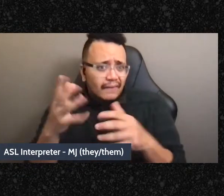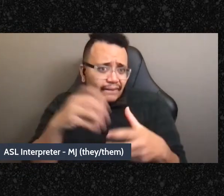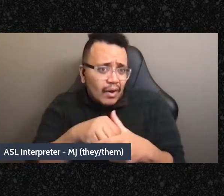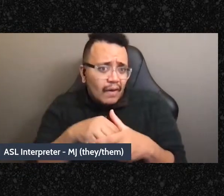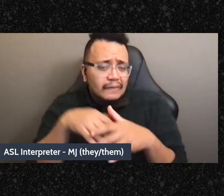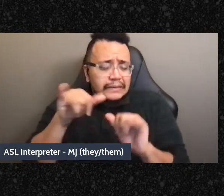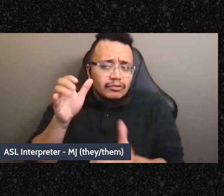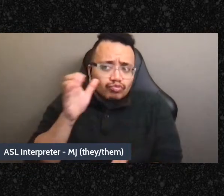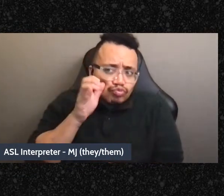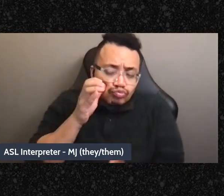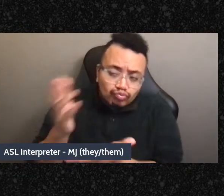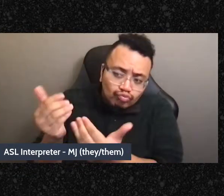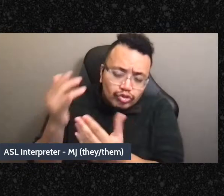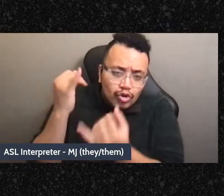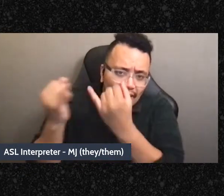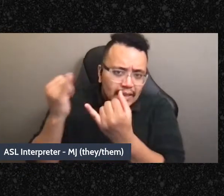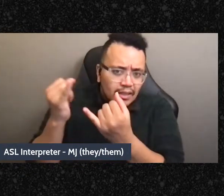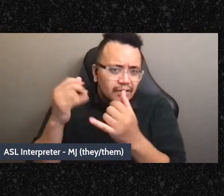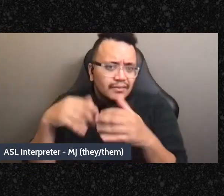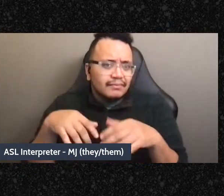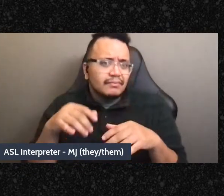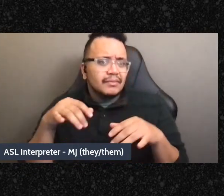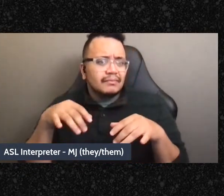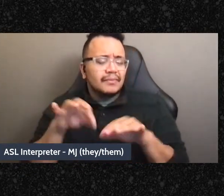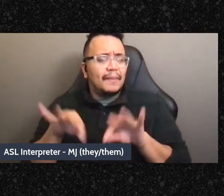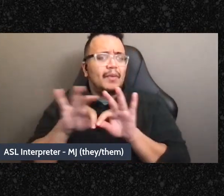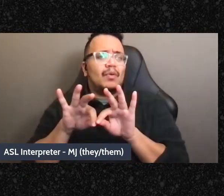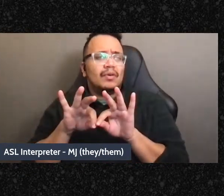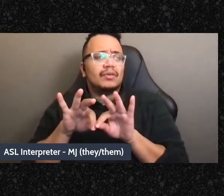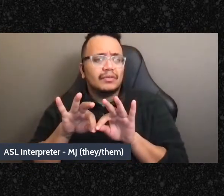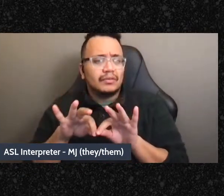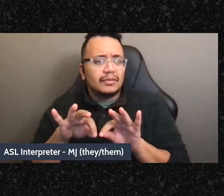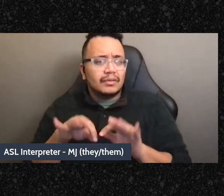into the group perhaps by talking to them at a team meeting like “hey,